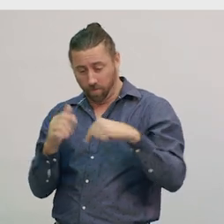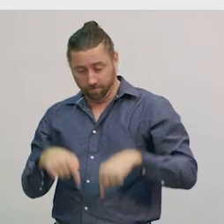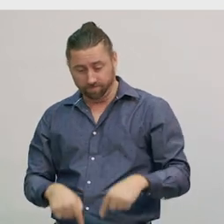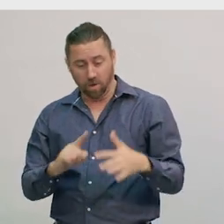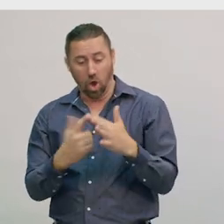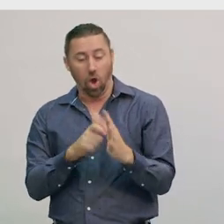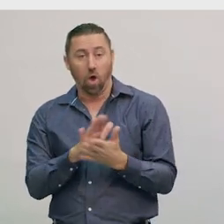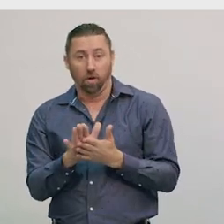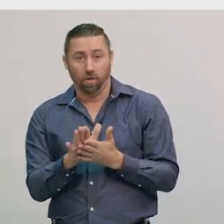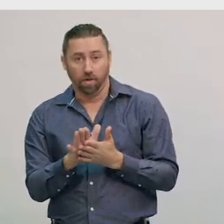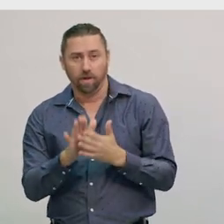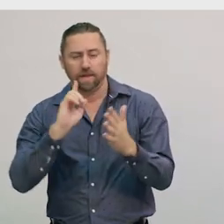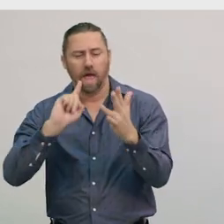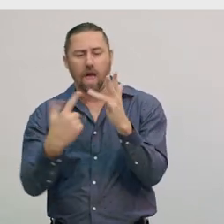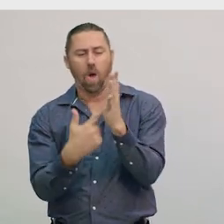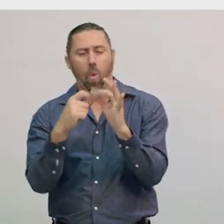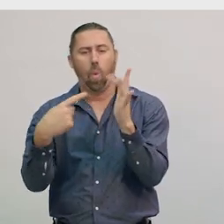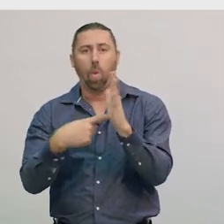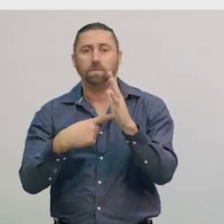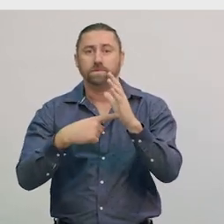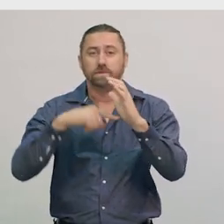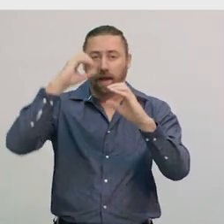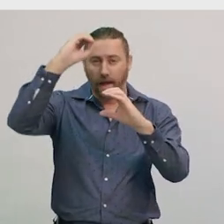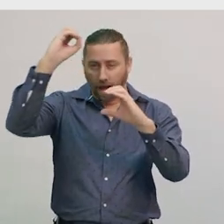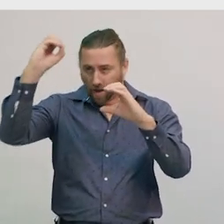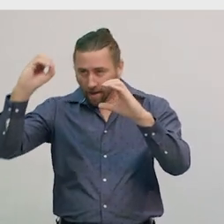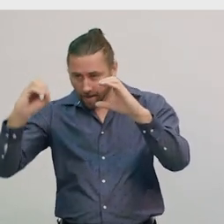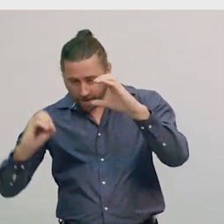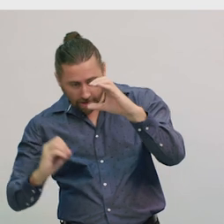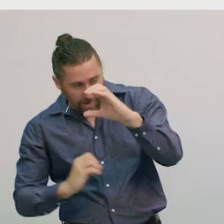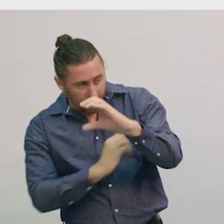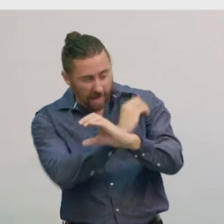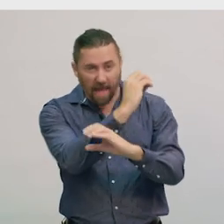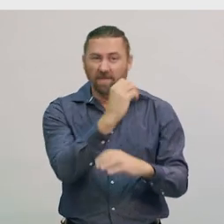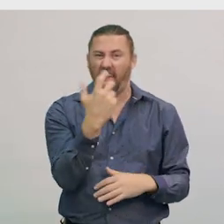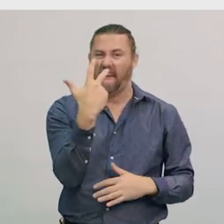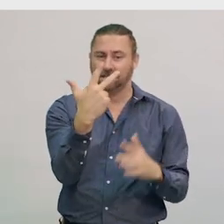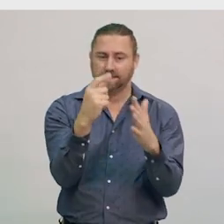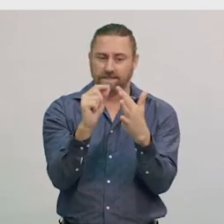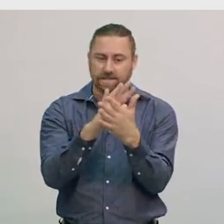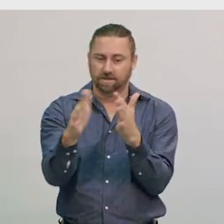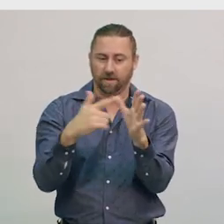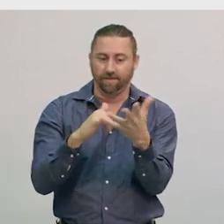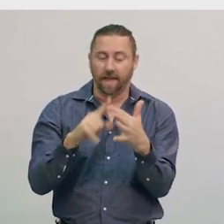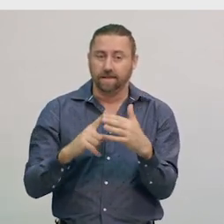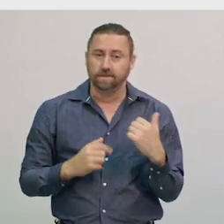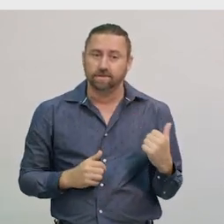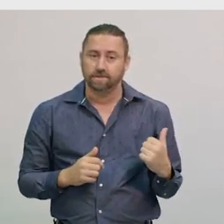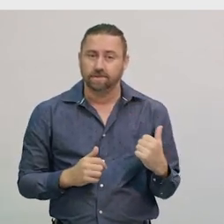The orbit of the Moon is shown around the Earth. There are eight phases of the Moon shown in the orbit.